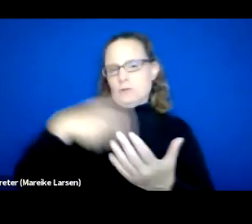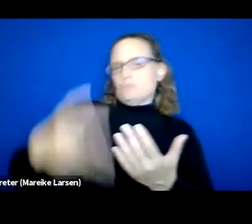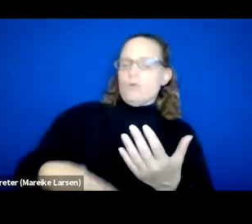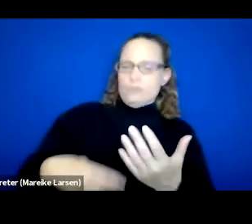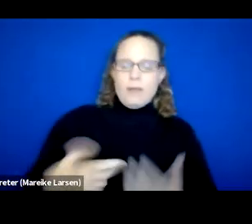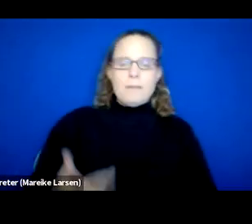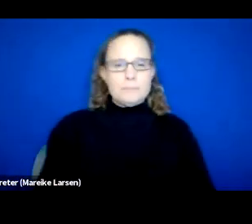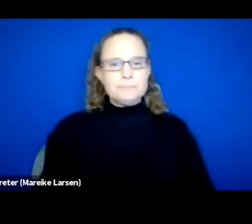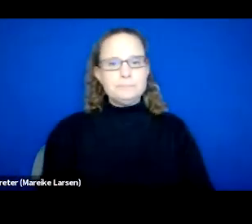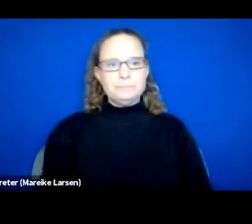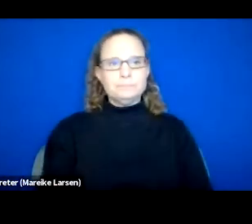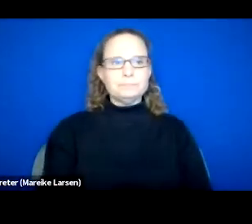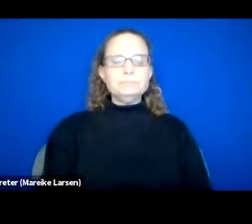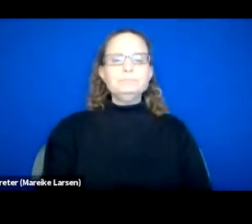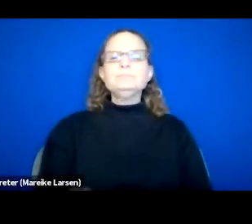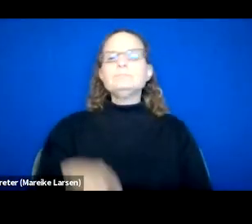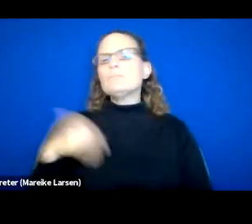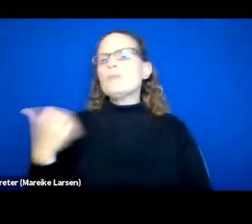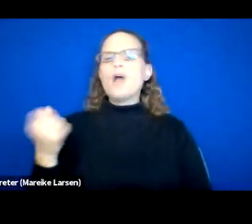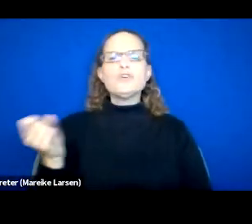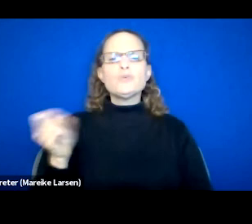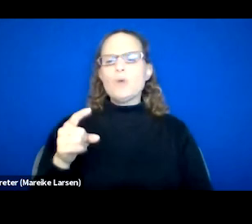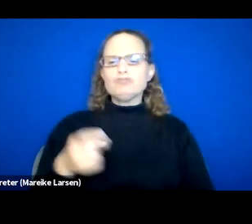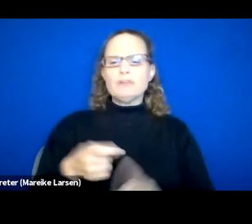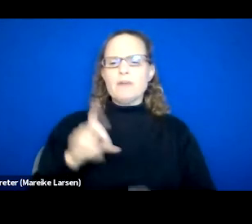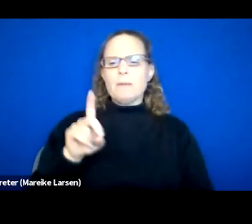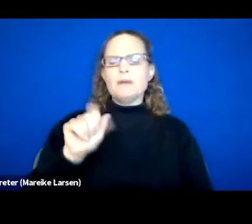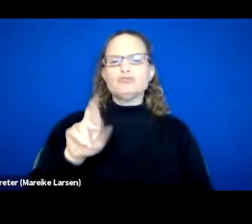And then I had a question, we had a question from Darlene,